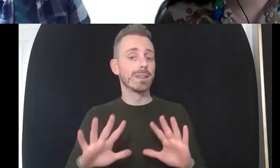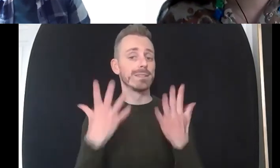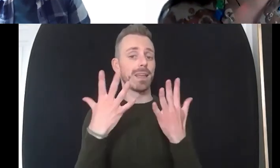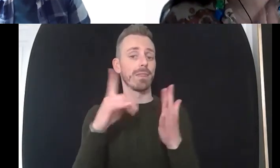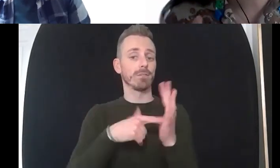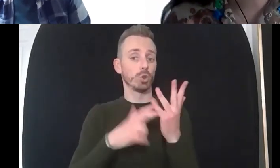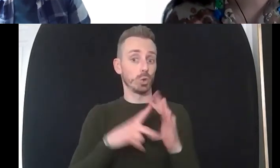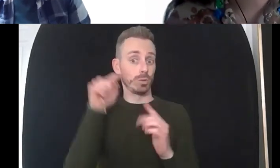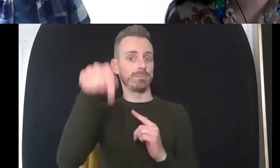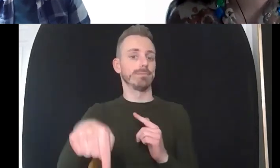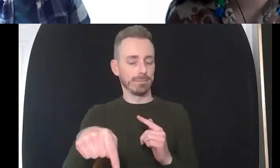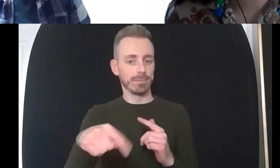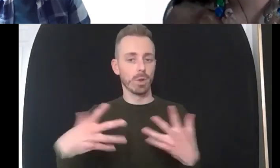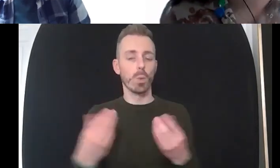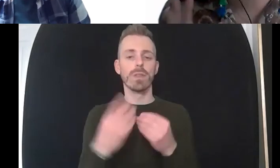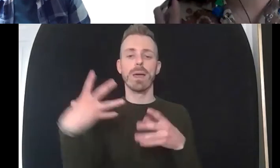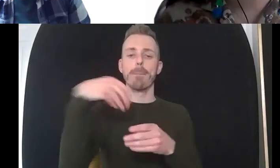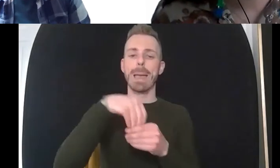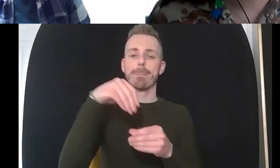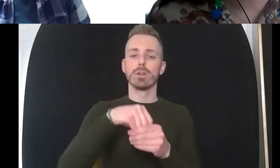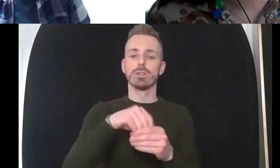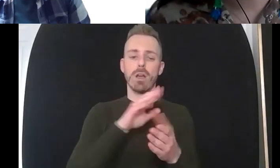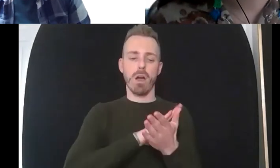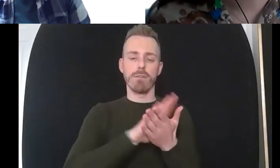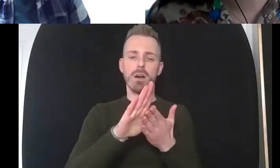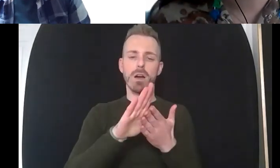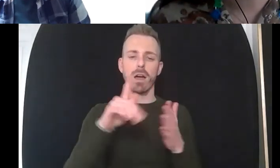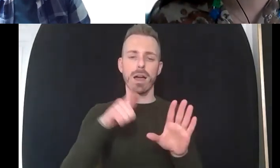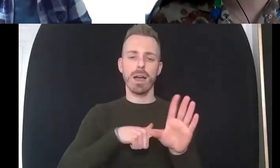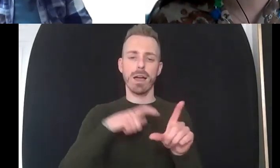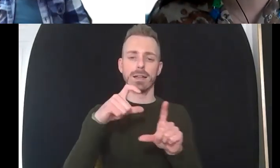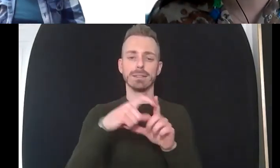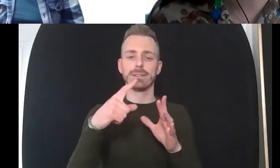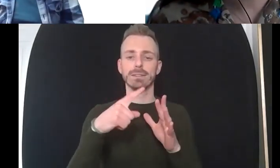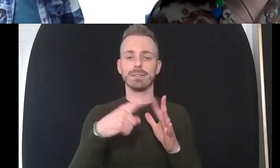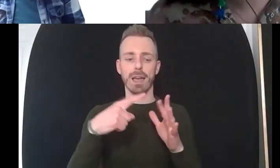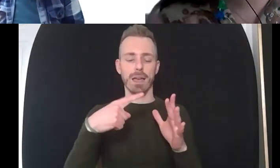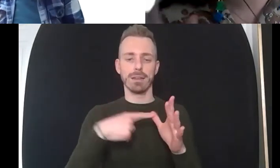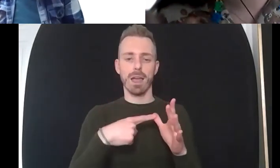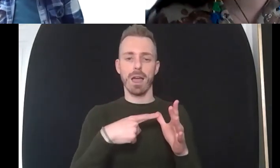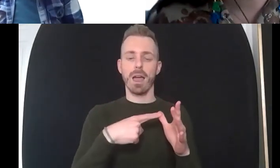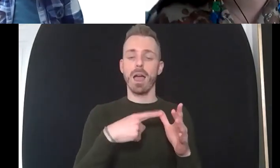members of hidayah which are a queer muslim um charity so that will be looking at lgbtq plus